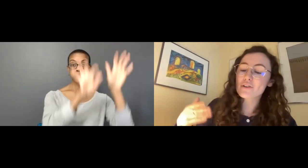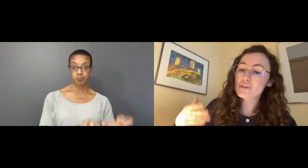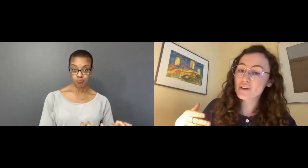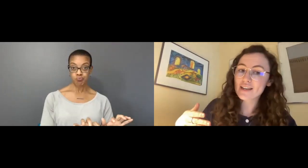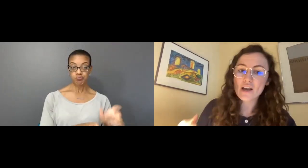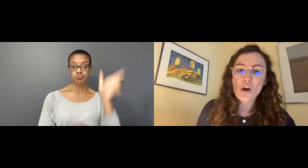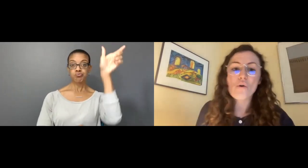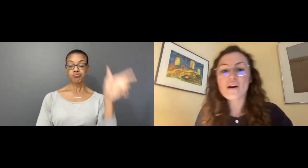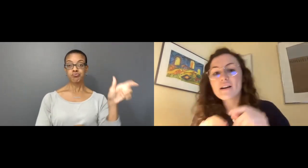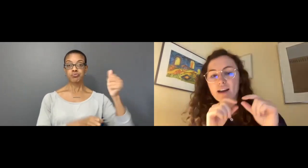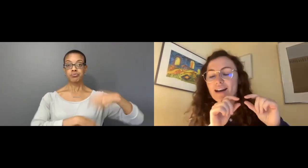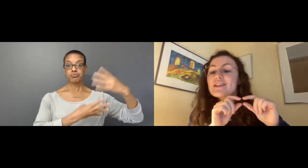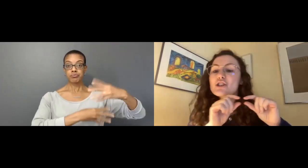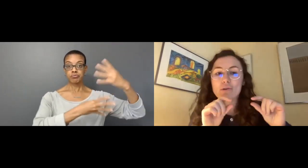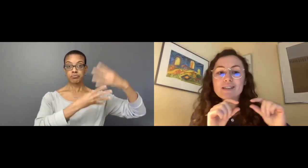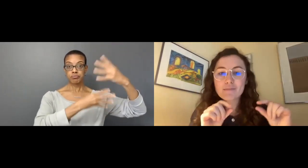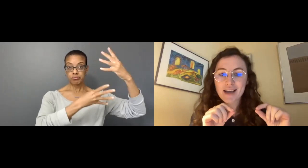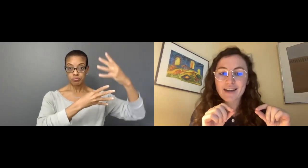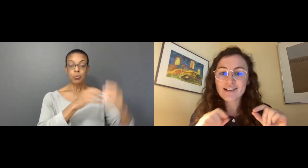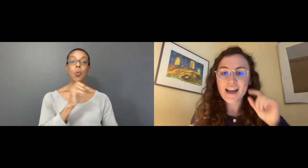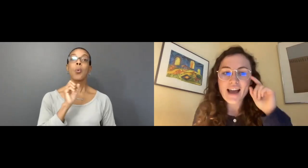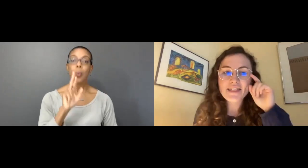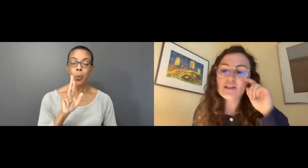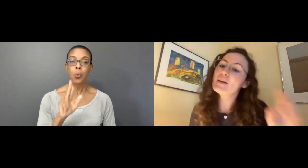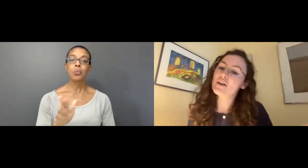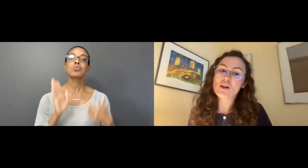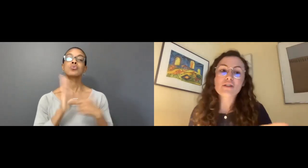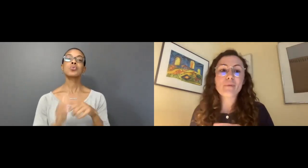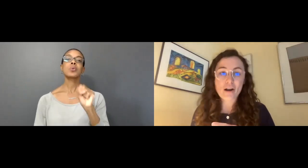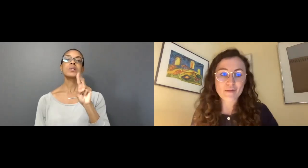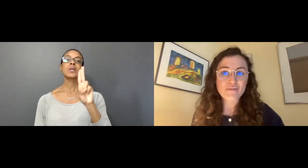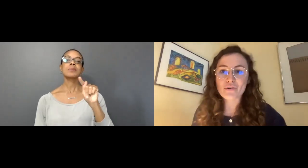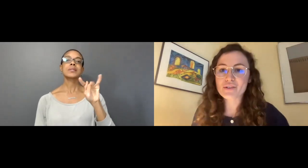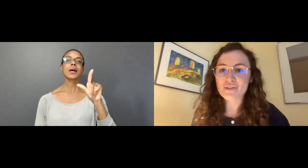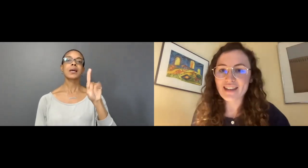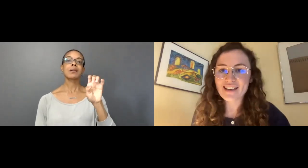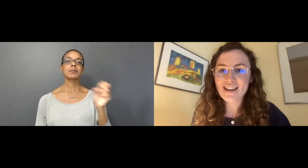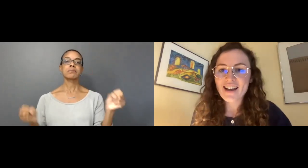of your screen or show subtitle and they'll appear along the bottom of your screen.